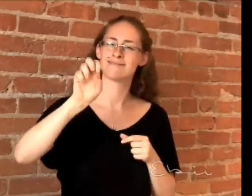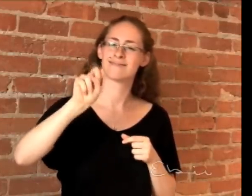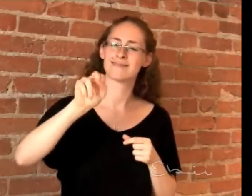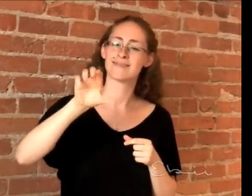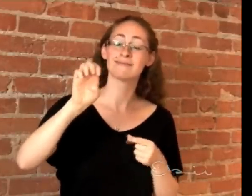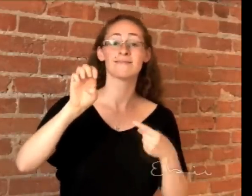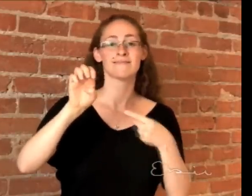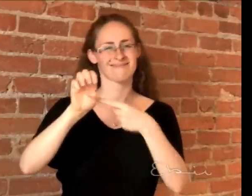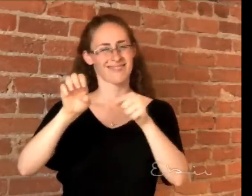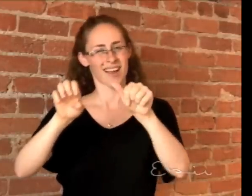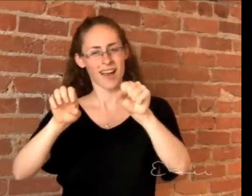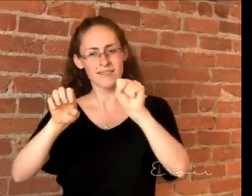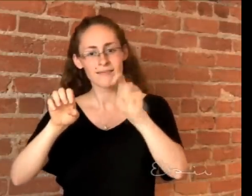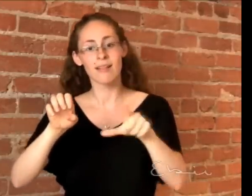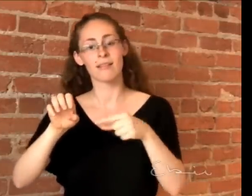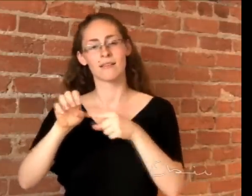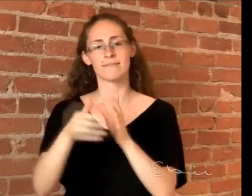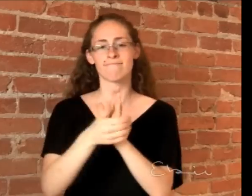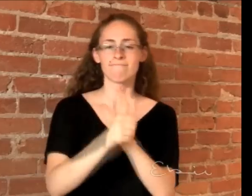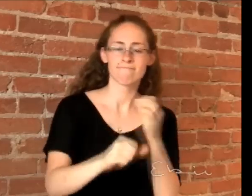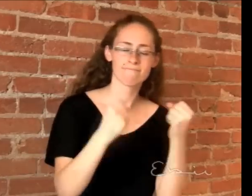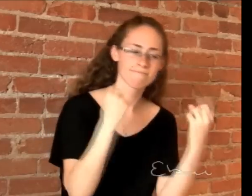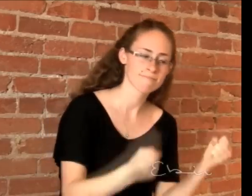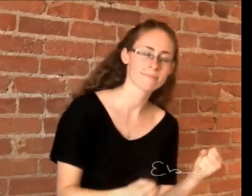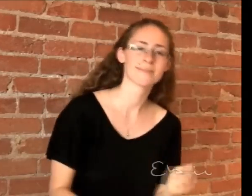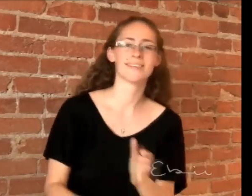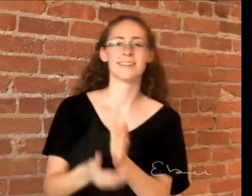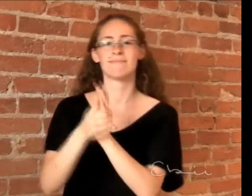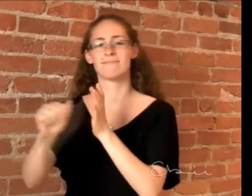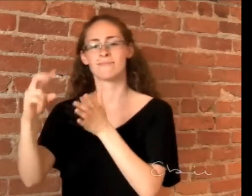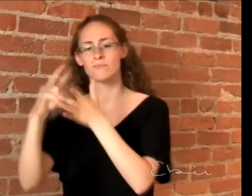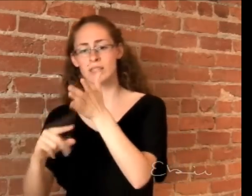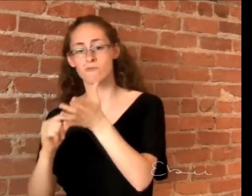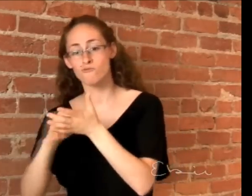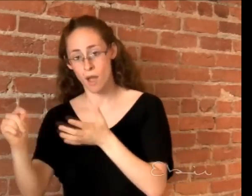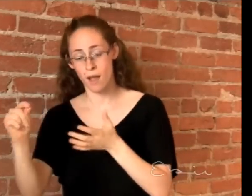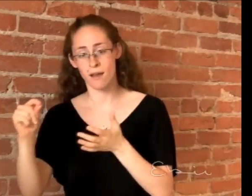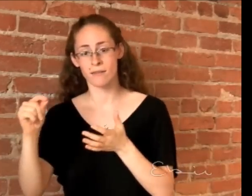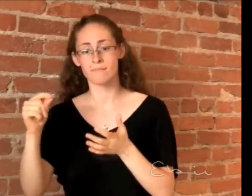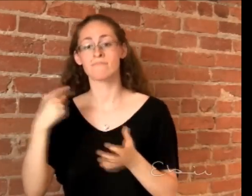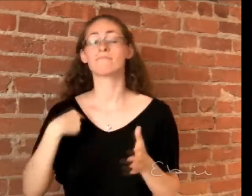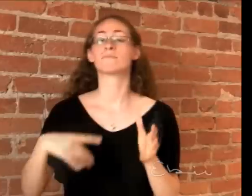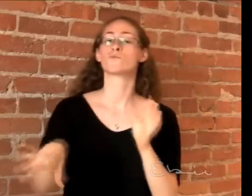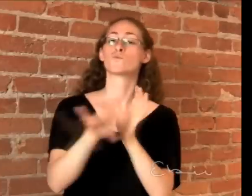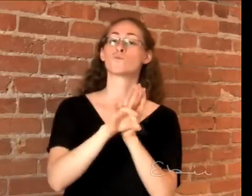essence of successful ASL-English bilingual signers. Thirteen subjects, including myself, come from